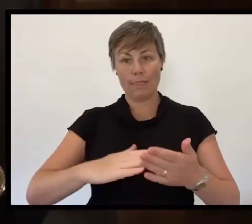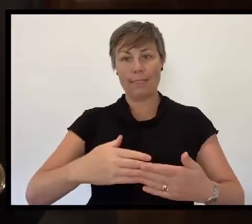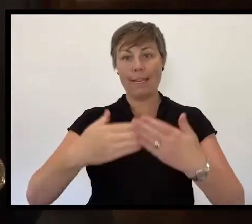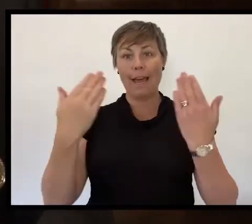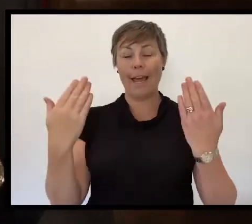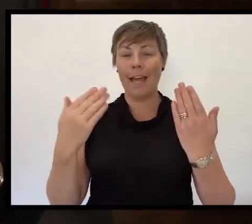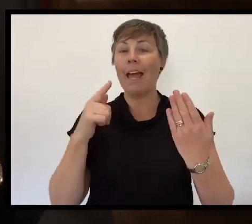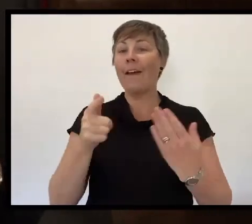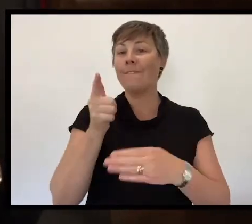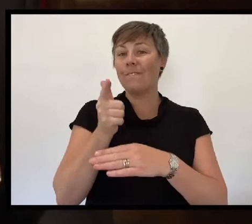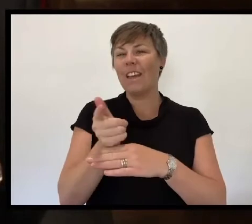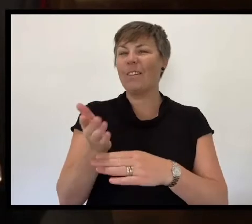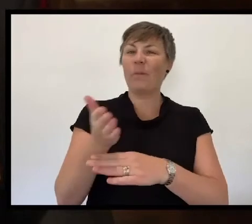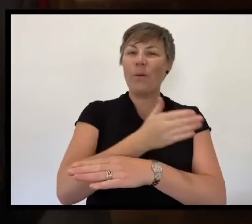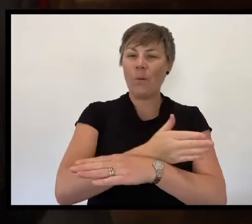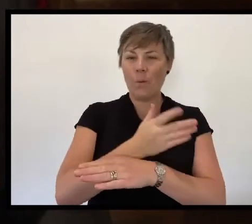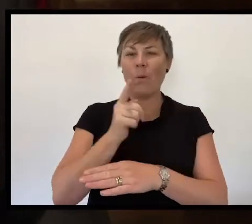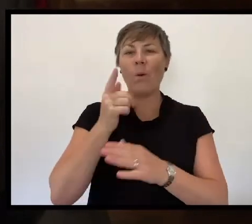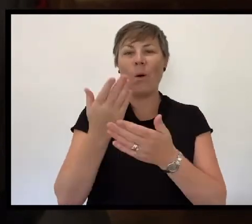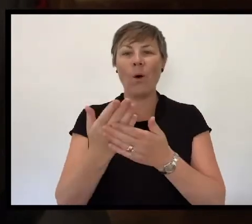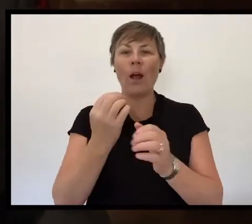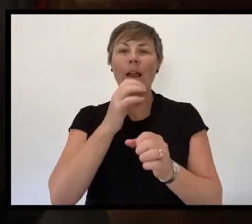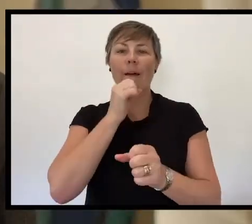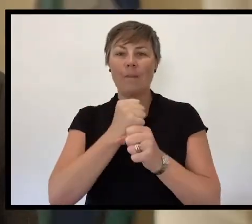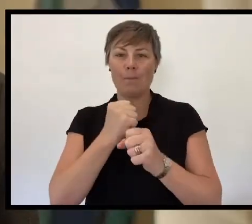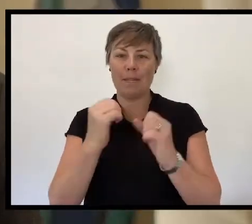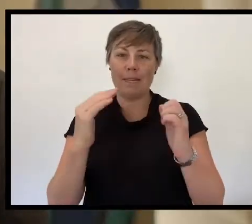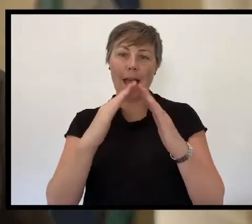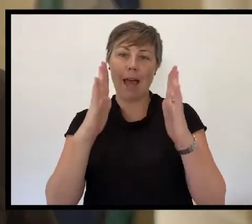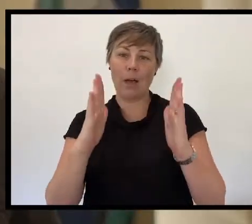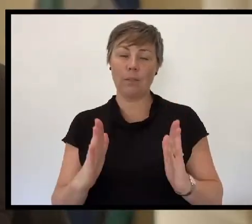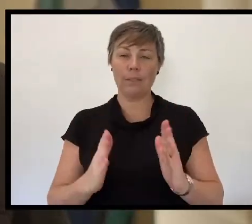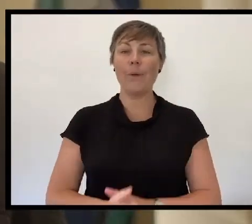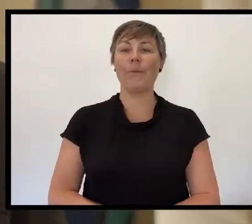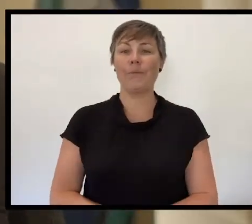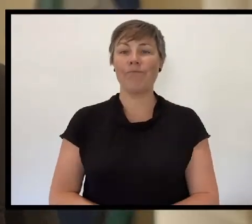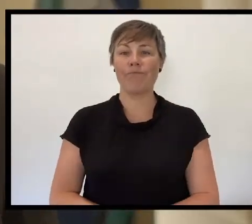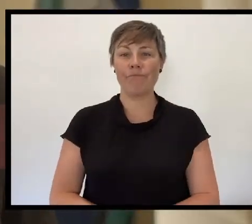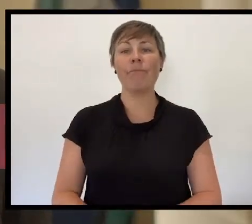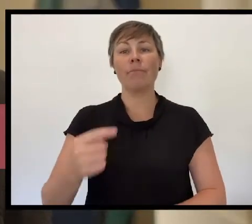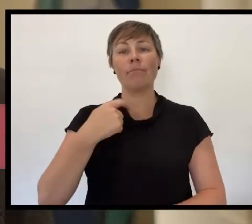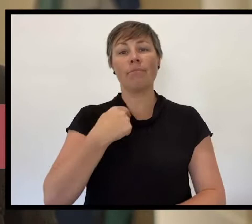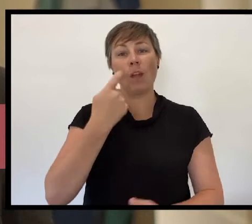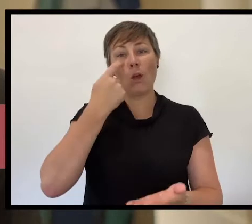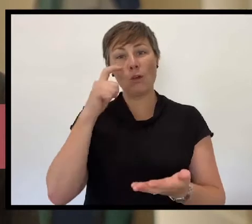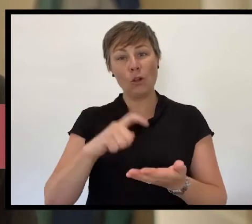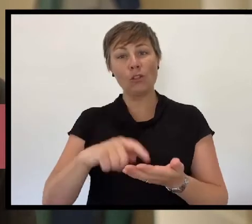which was pre-recorded at Government House. I start by acknowledging the Traditional Owners of the land